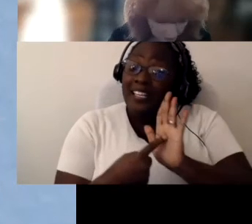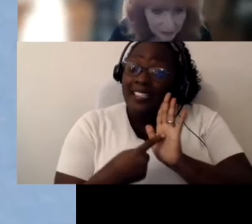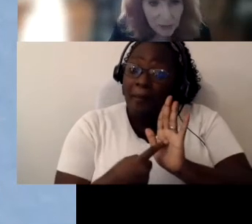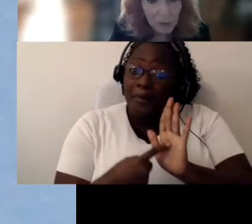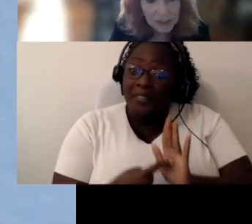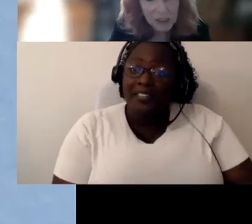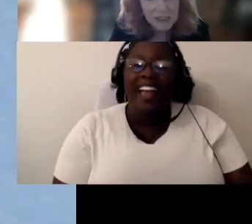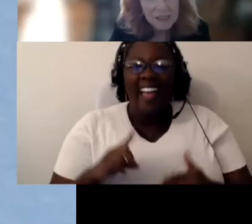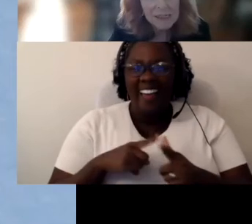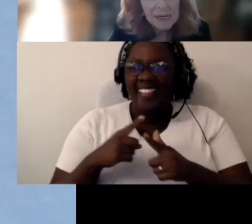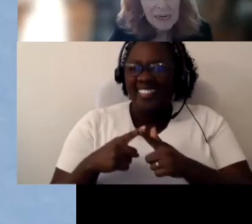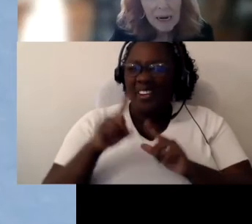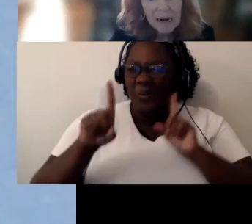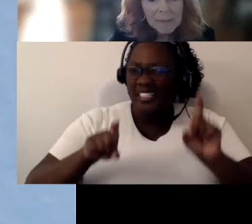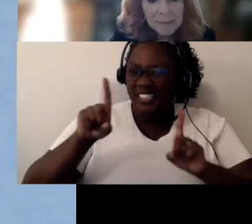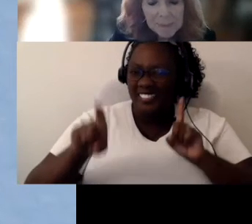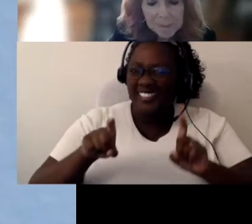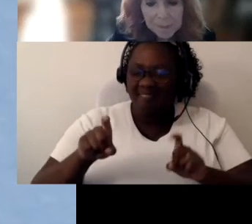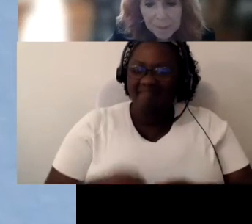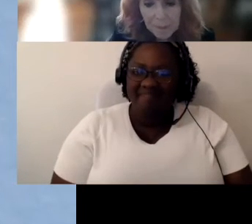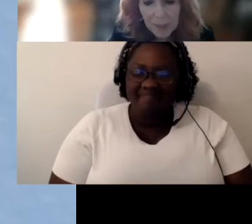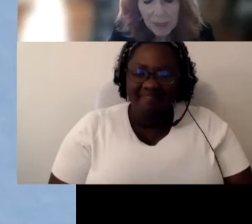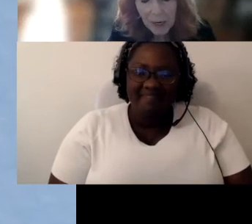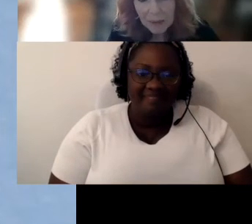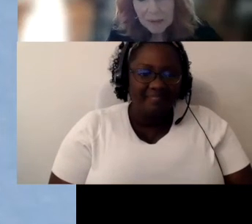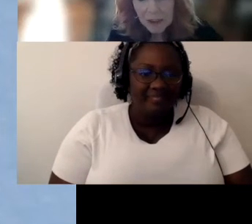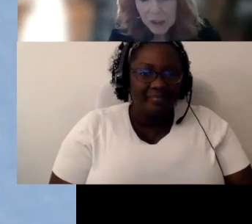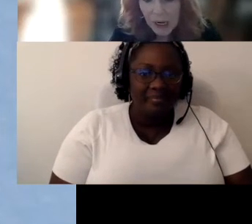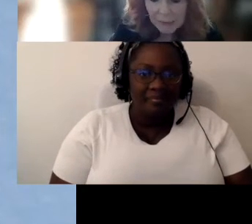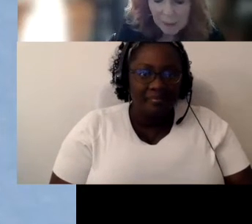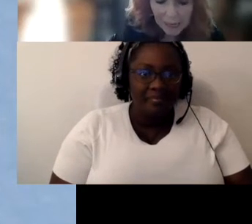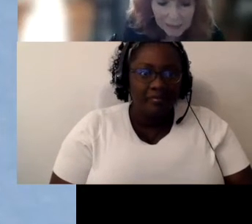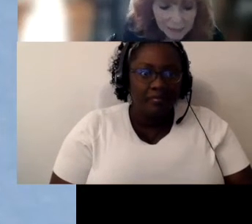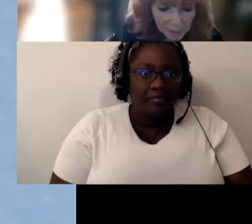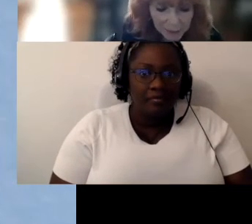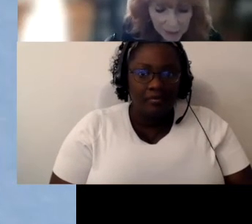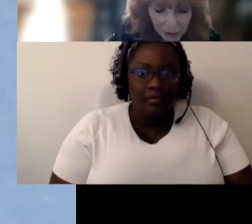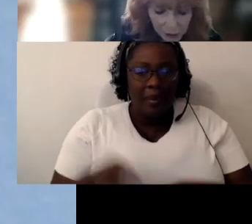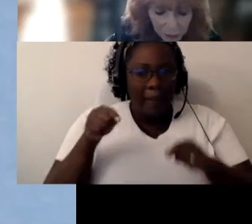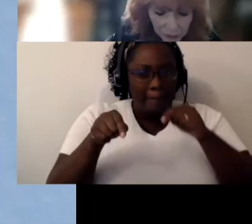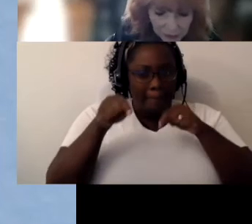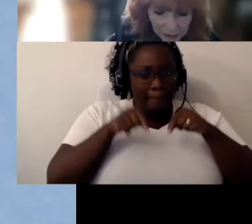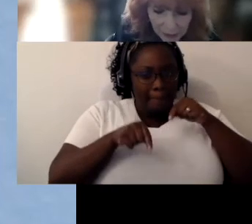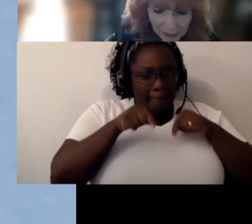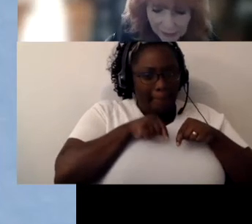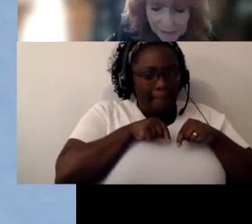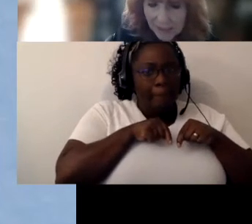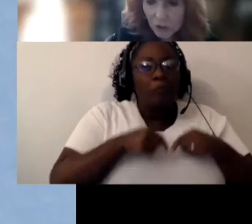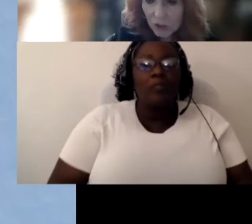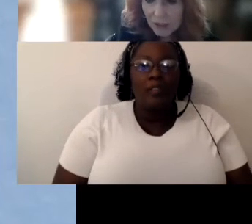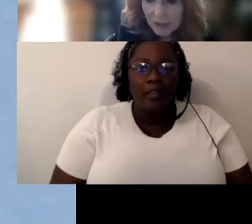we'll take questions. I'll just track back a little bit to again to this little girl